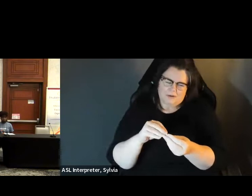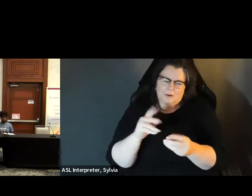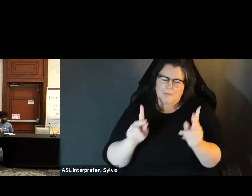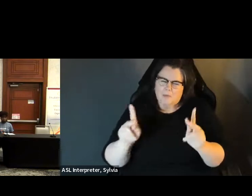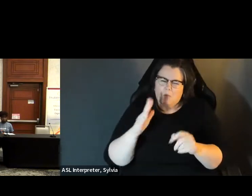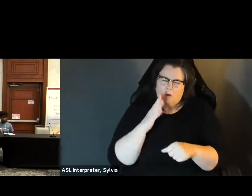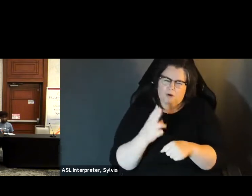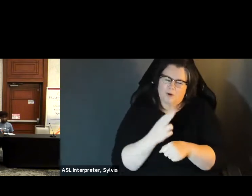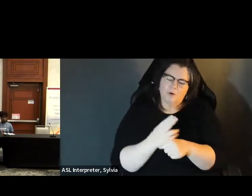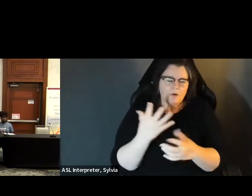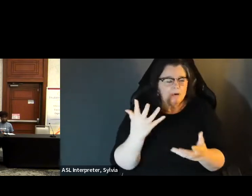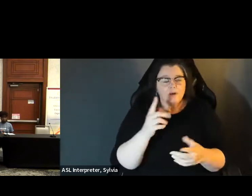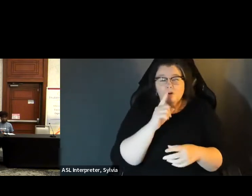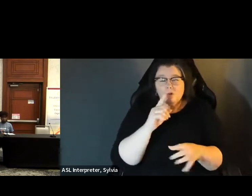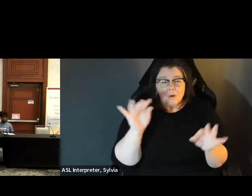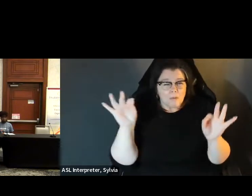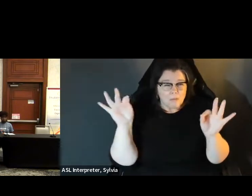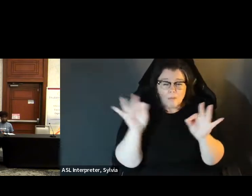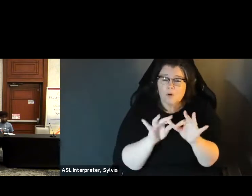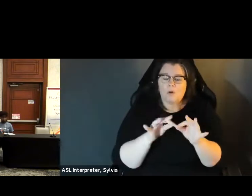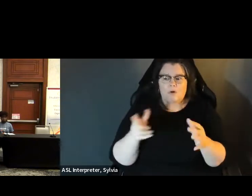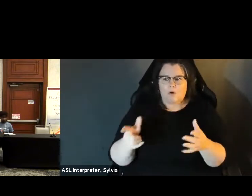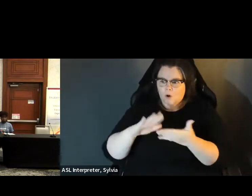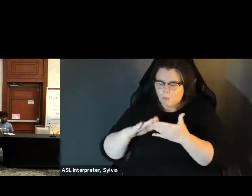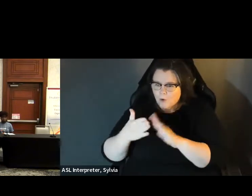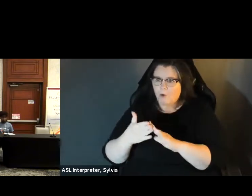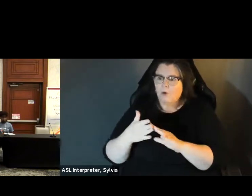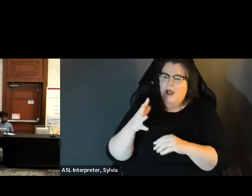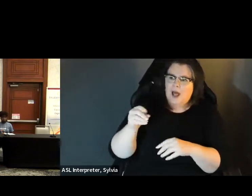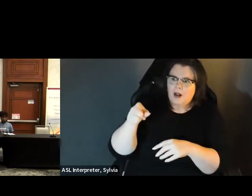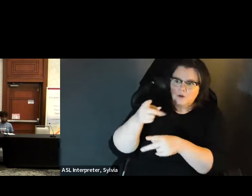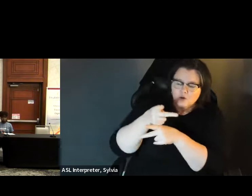it doubles and then doubles again and really starts to snowball over time but again it does take education and it